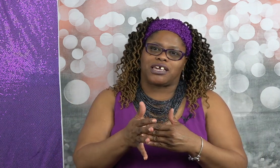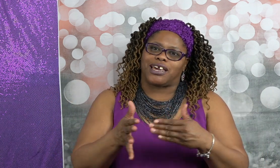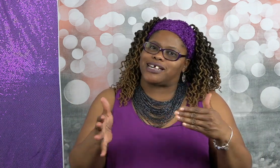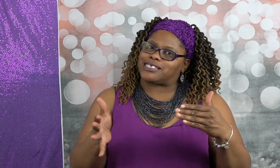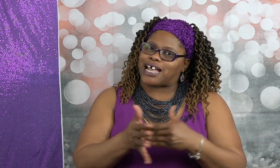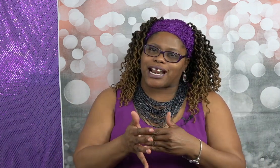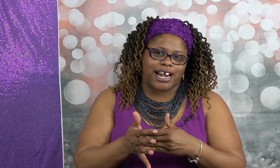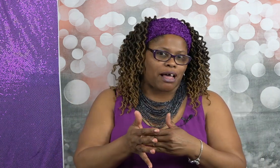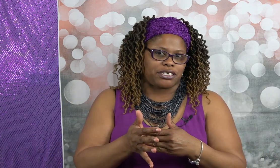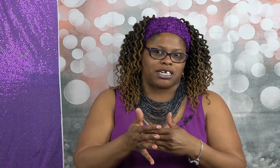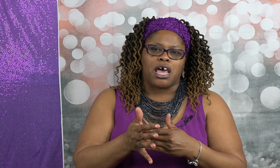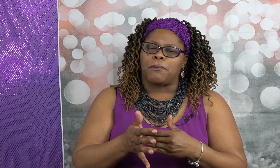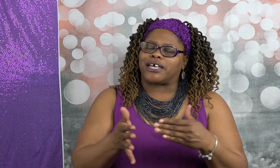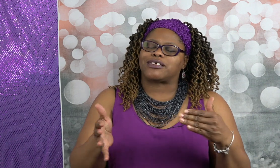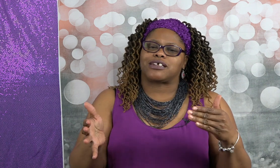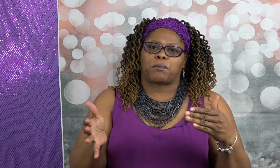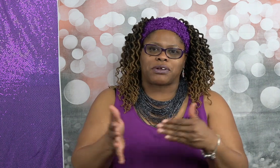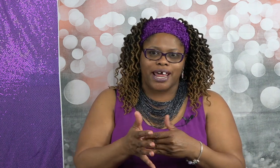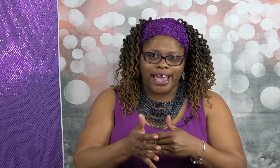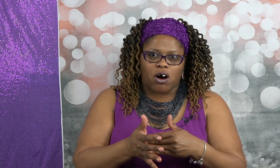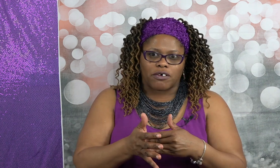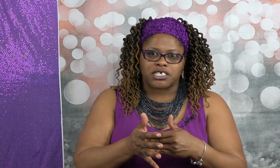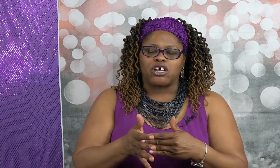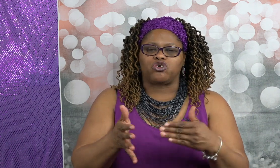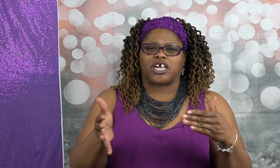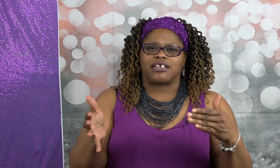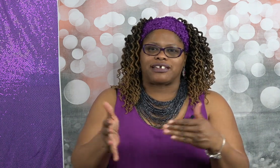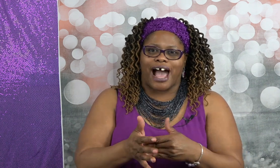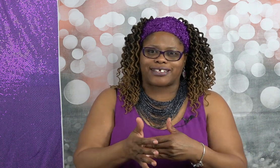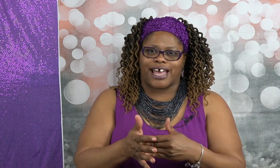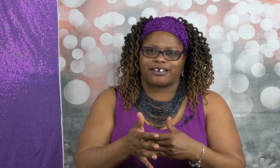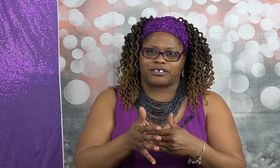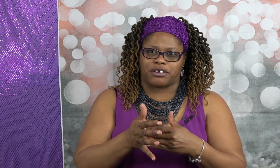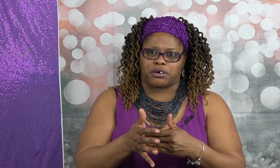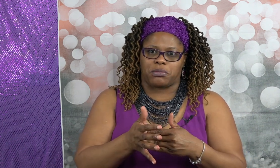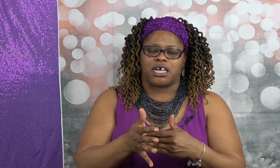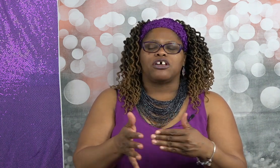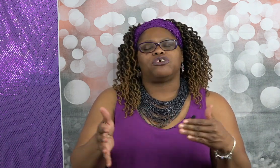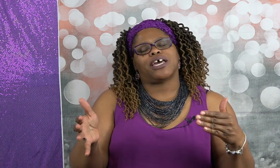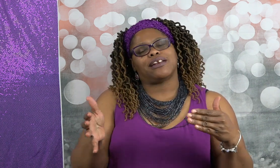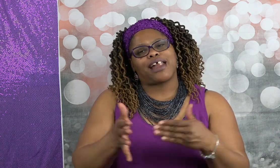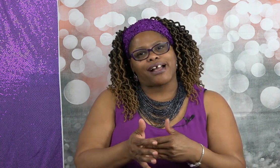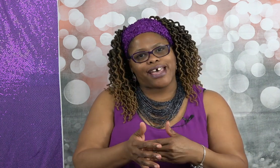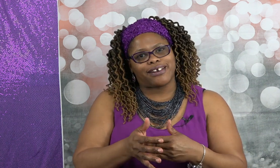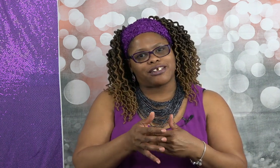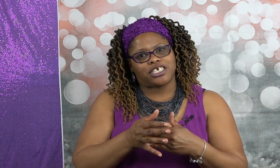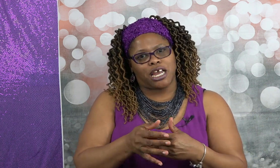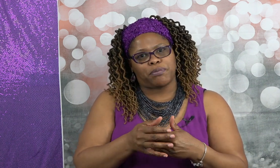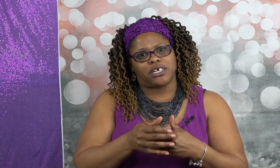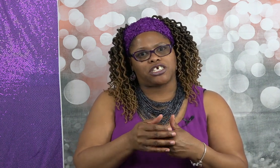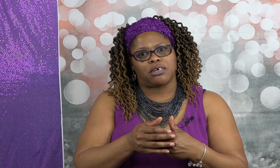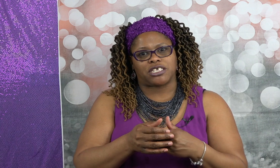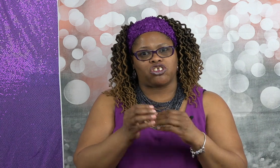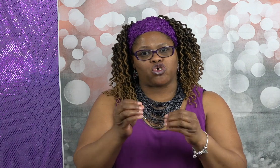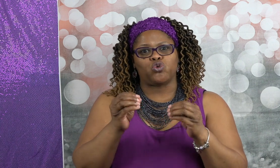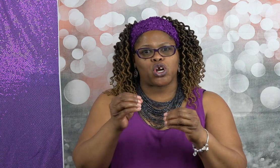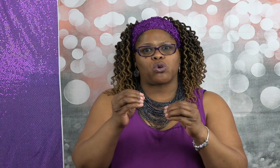is not an option because in the playoffs you get knocked out of the tournament you get knocked out of the championships and you no